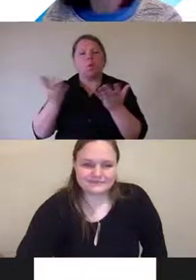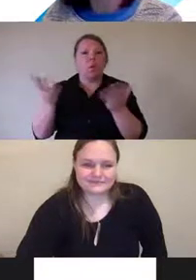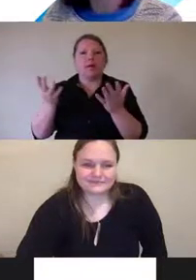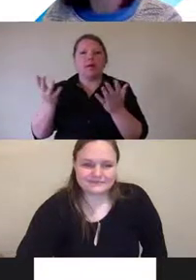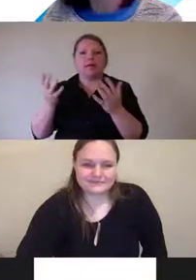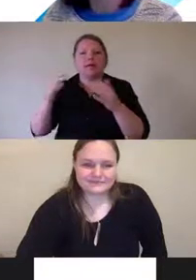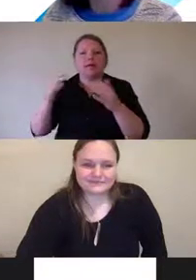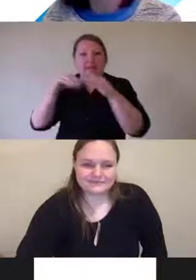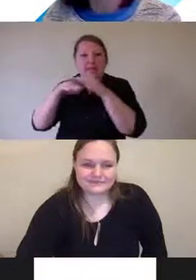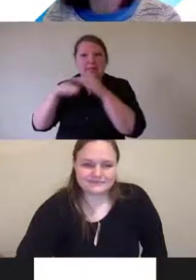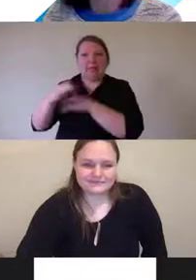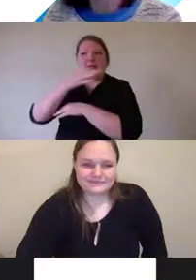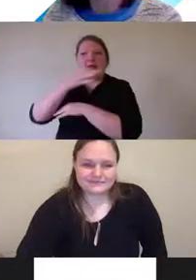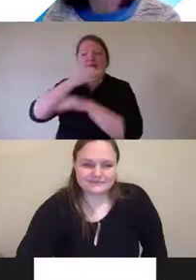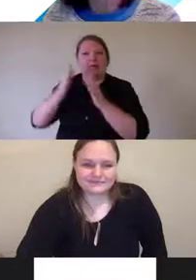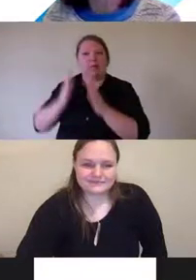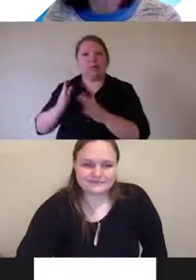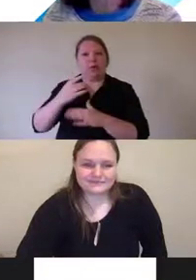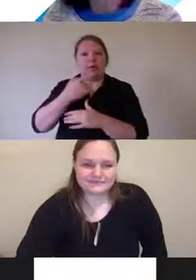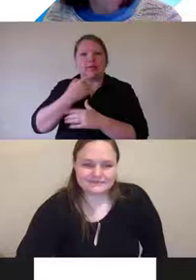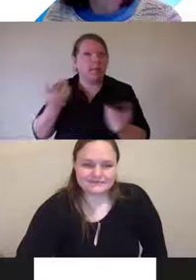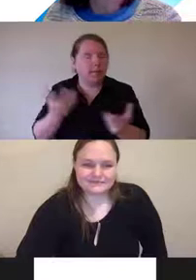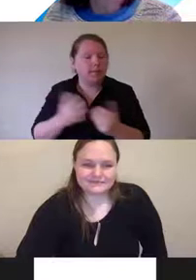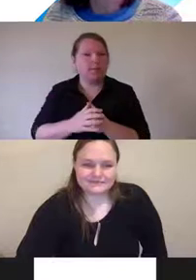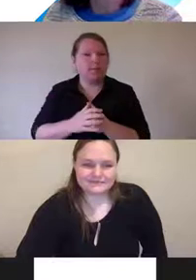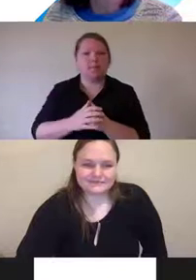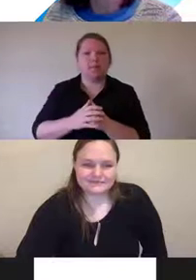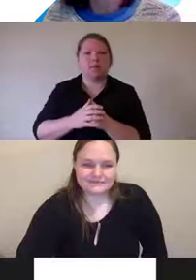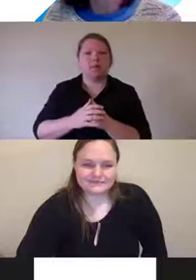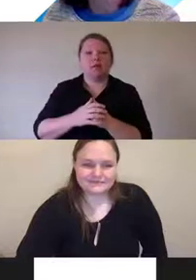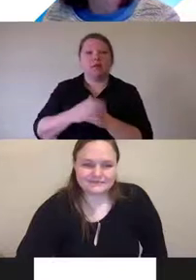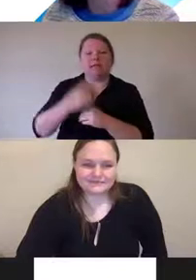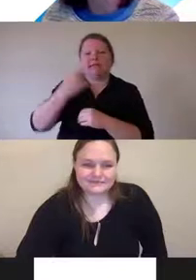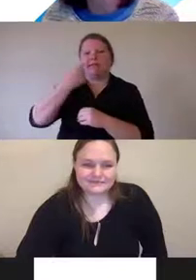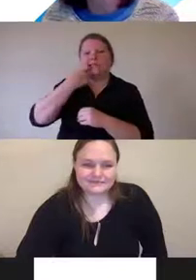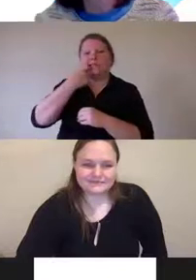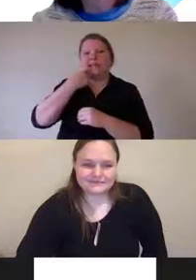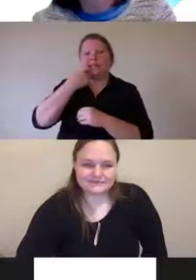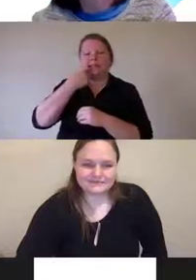just recently released its third accessibility practitioner